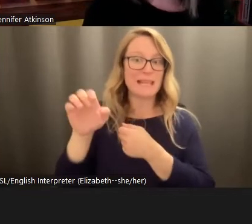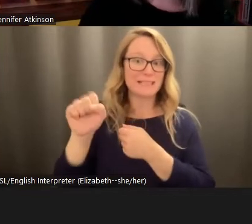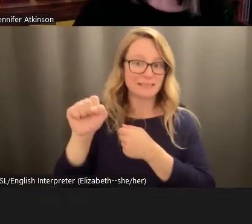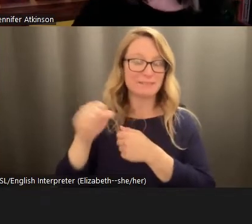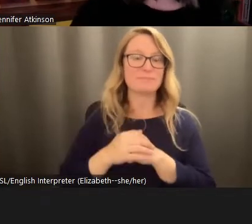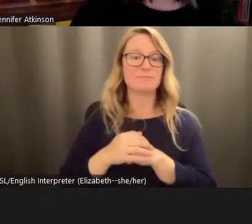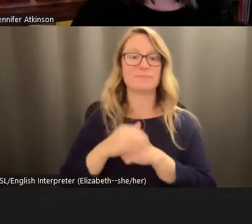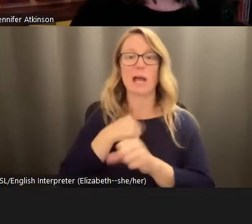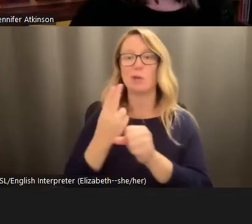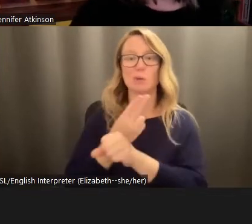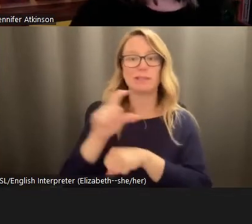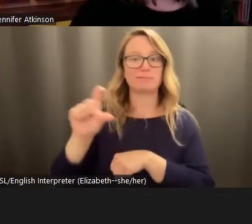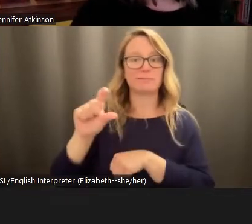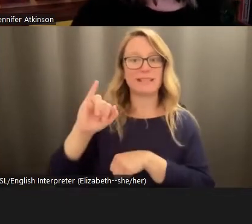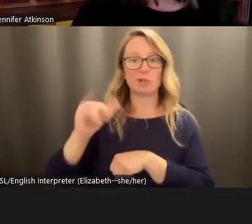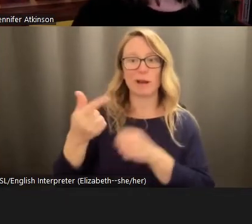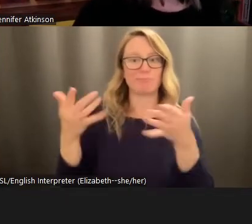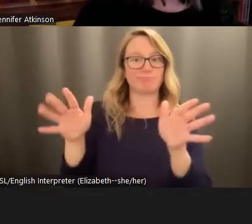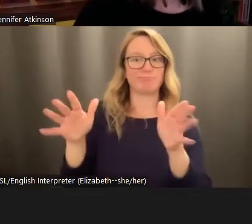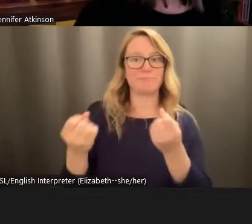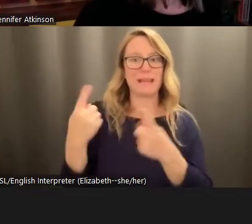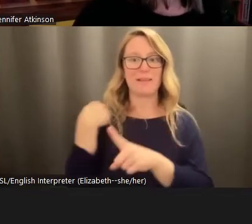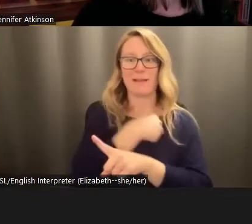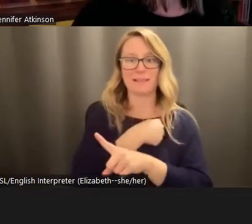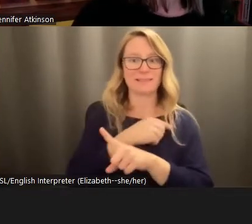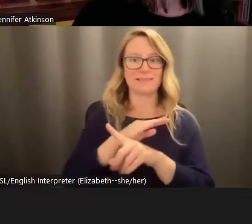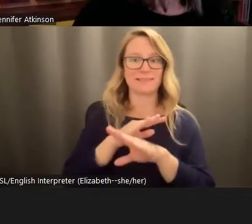use Instagram, I think a lot of us are off off Twitter these